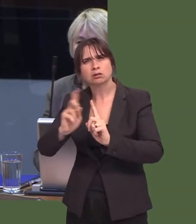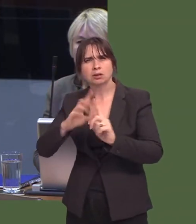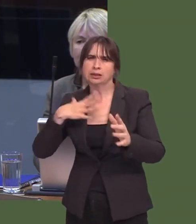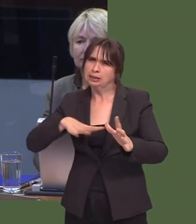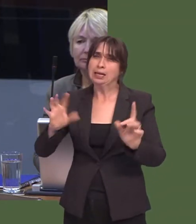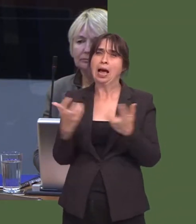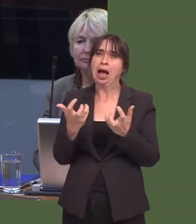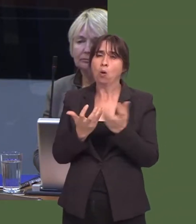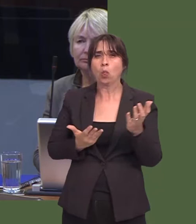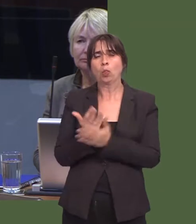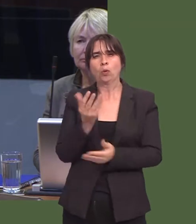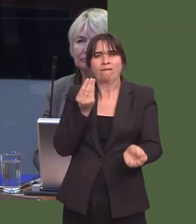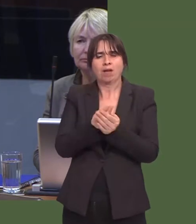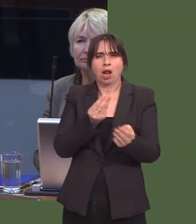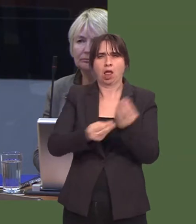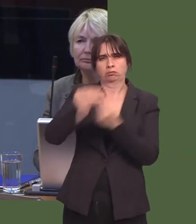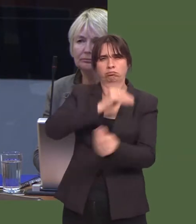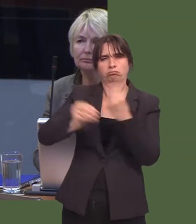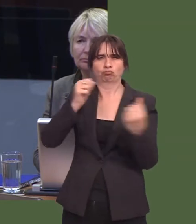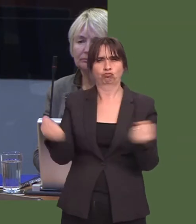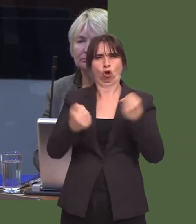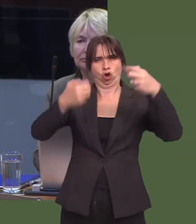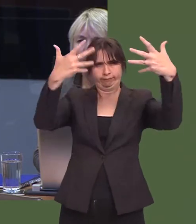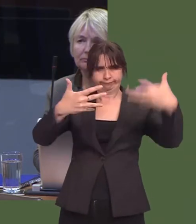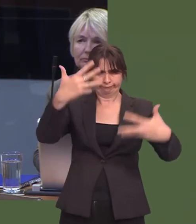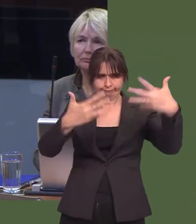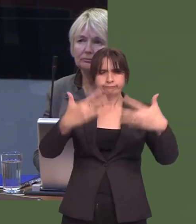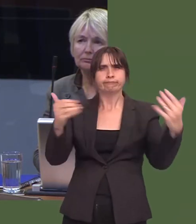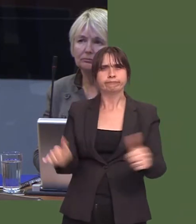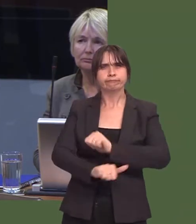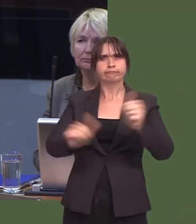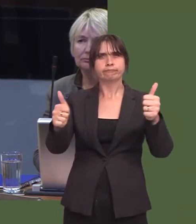Itís about health boards meeting the statutory duties that you have set out.